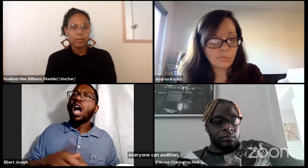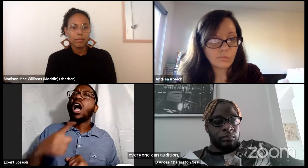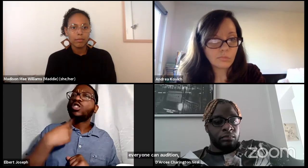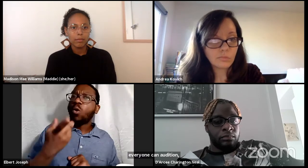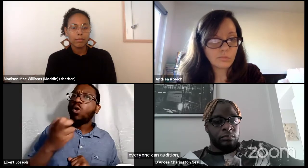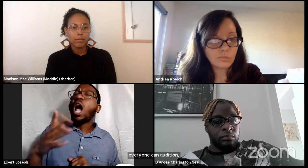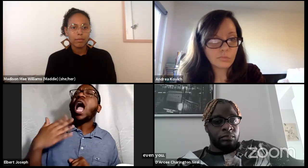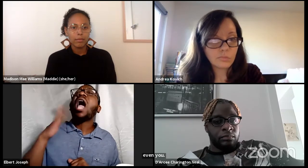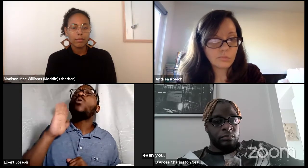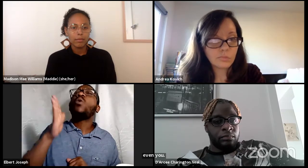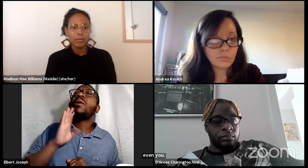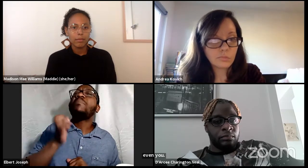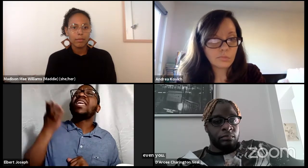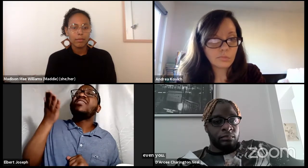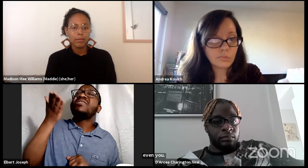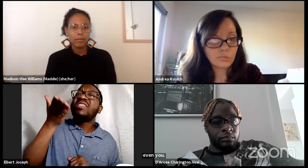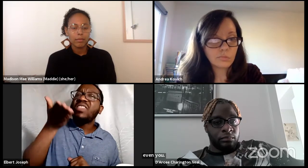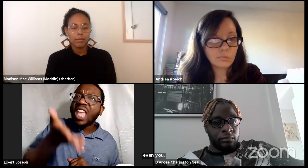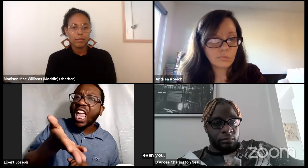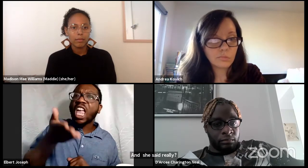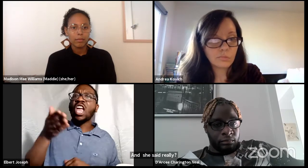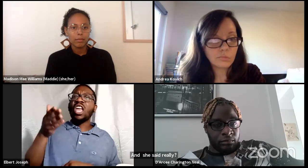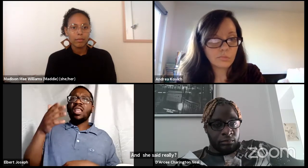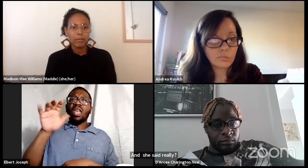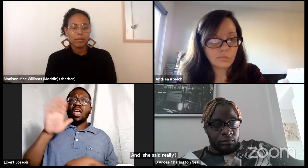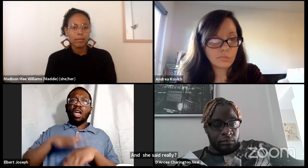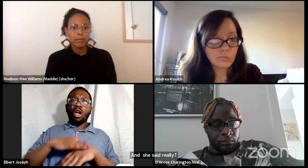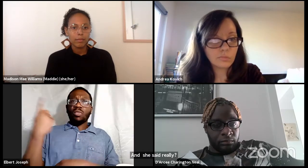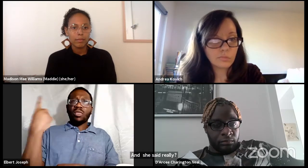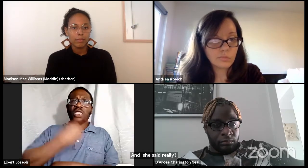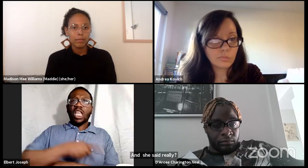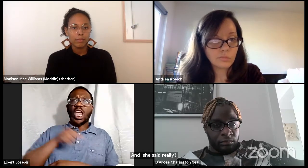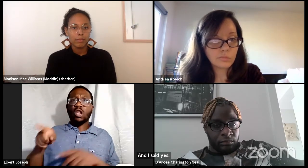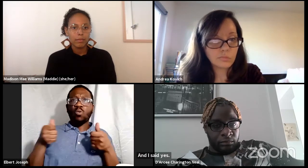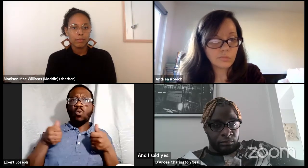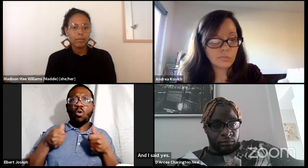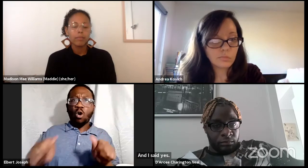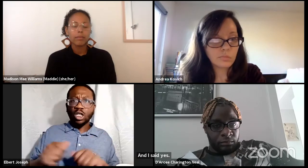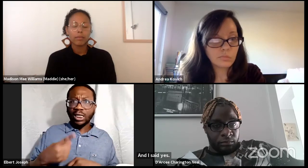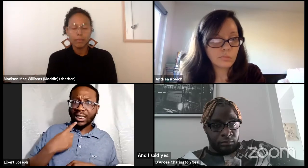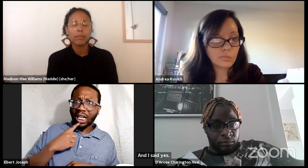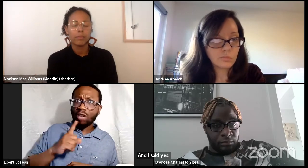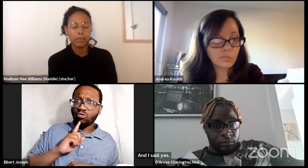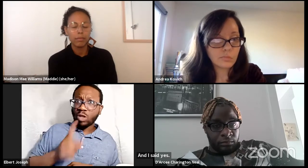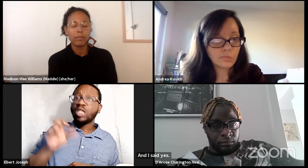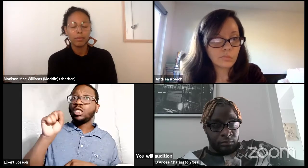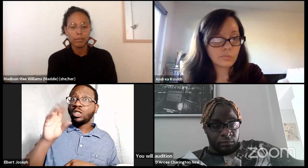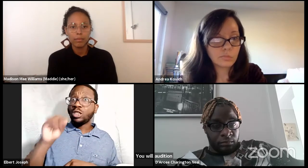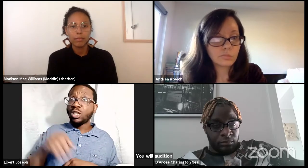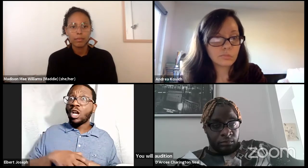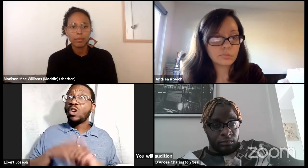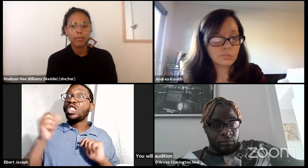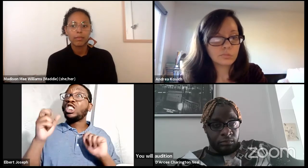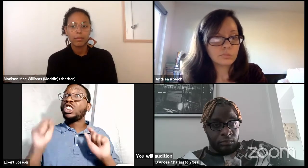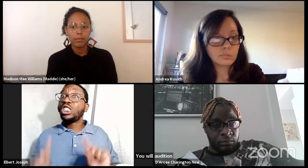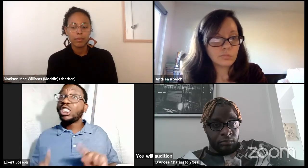you will audition. And I told her, I will be right there on that on the day that you audition.